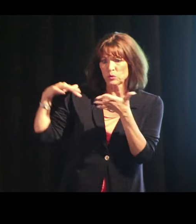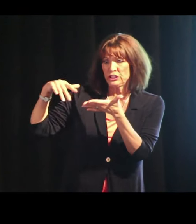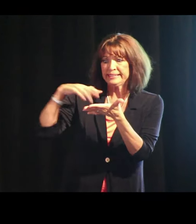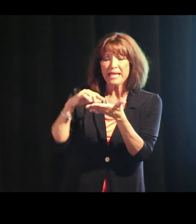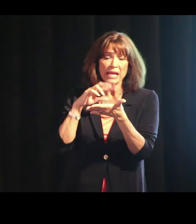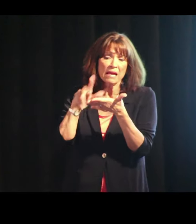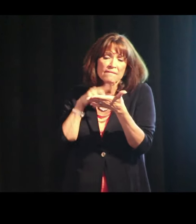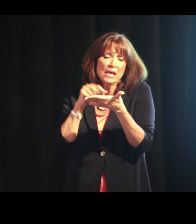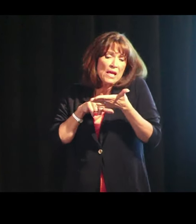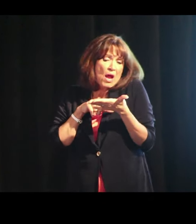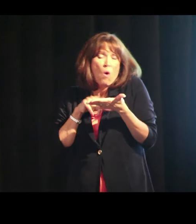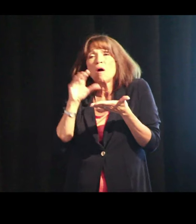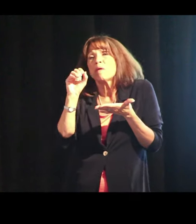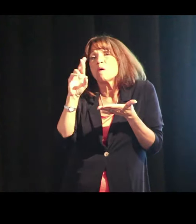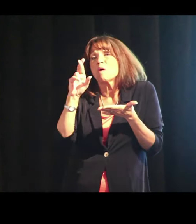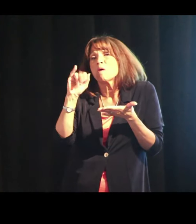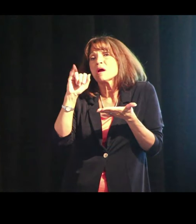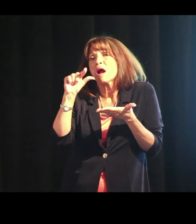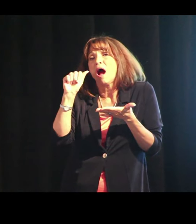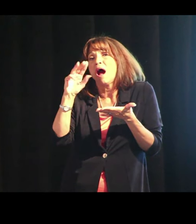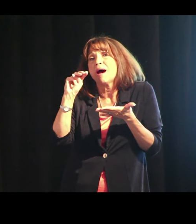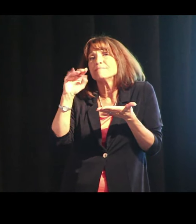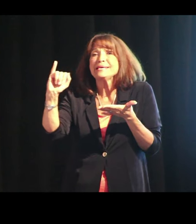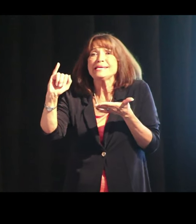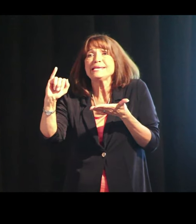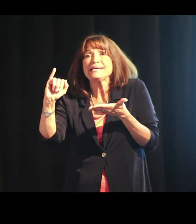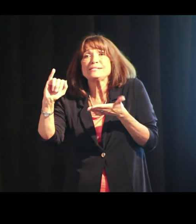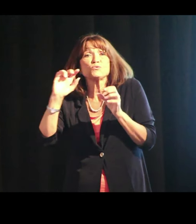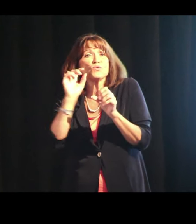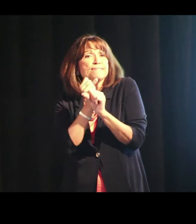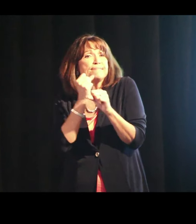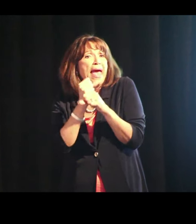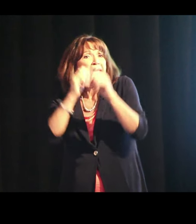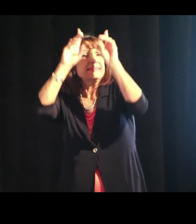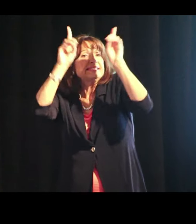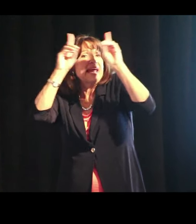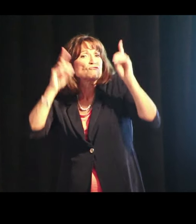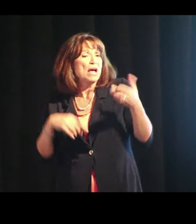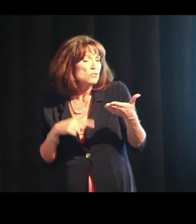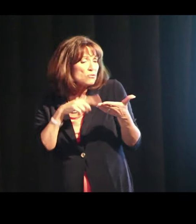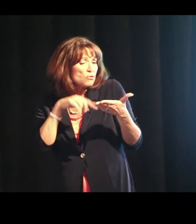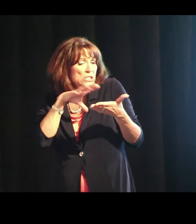So looking at origami. Oh, look at that. You can do origami to make decorations.